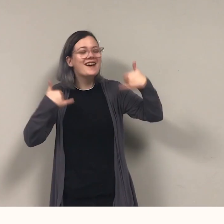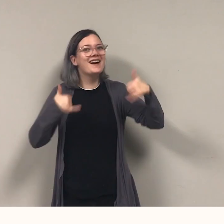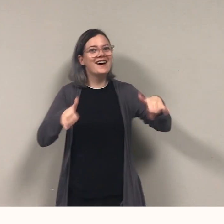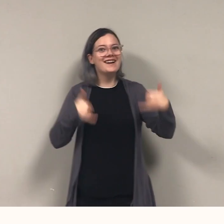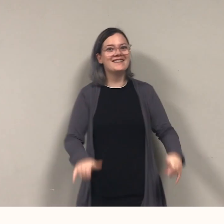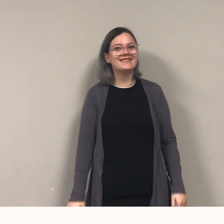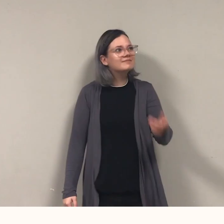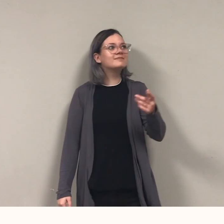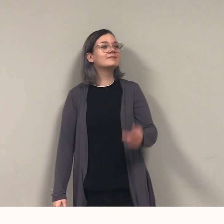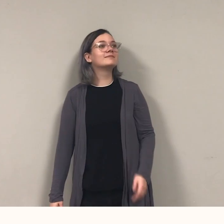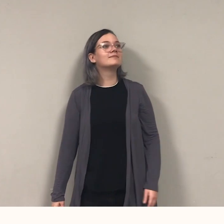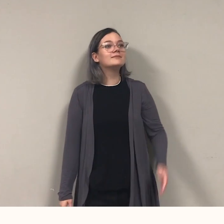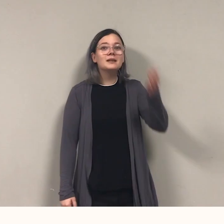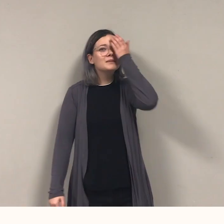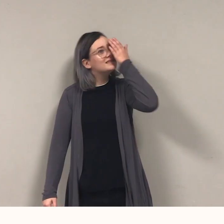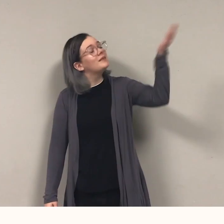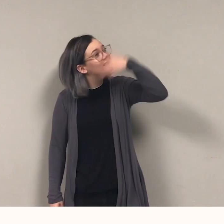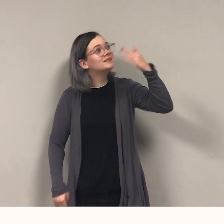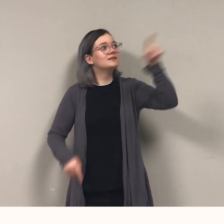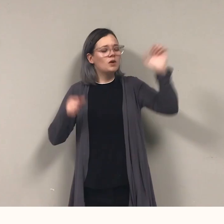"Bundle up and bring your skates!"